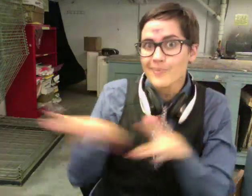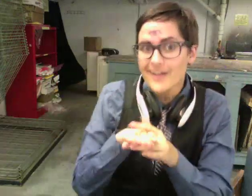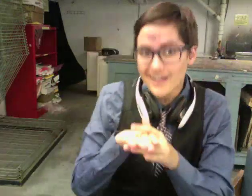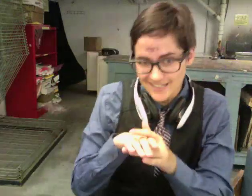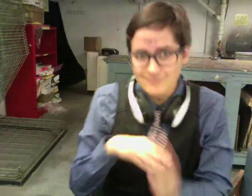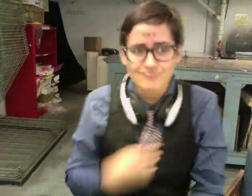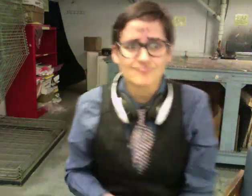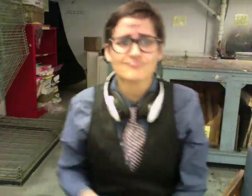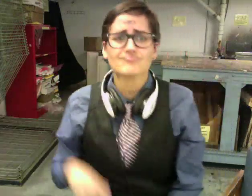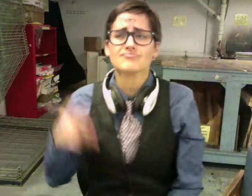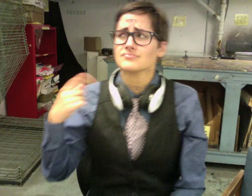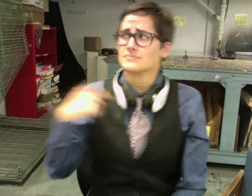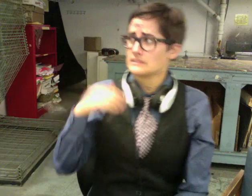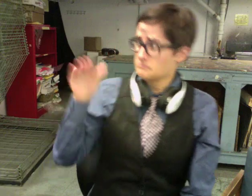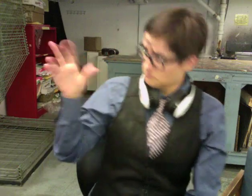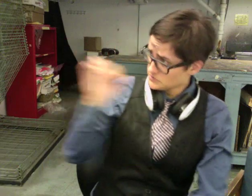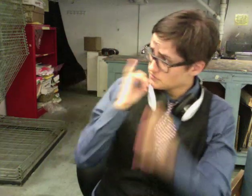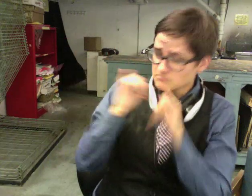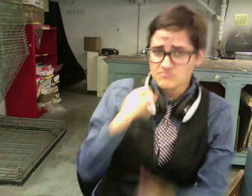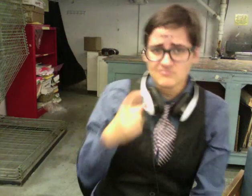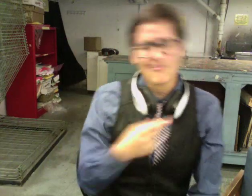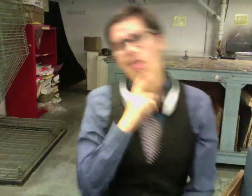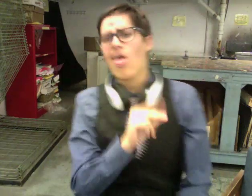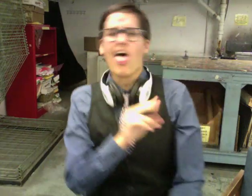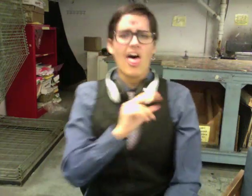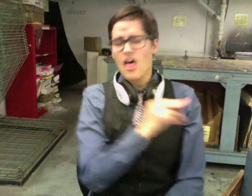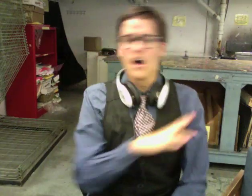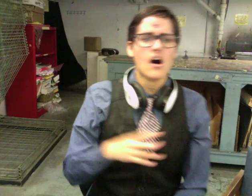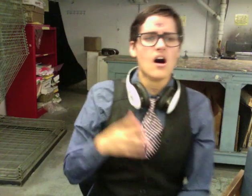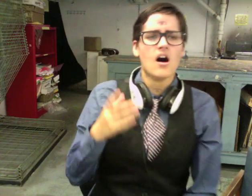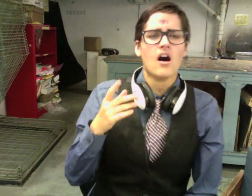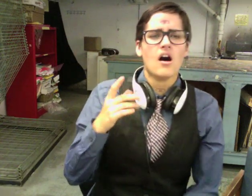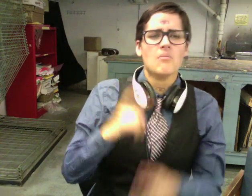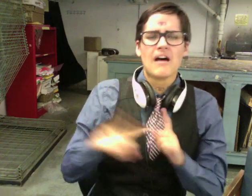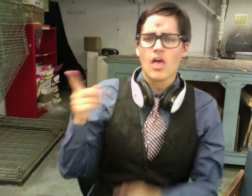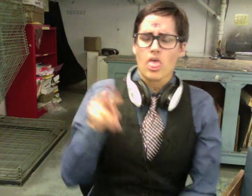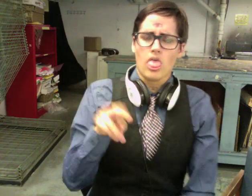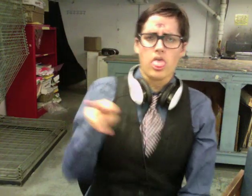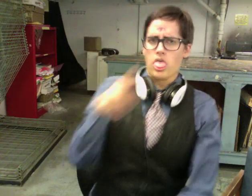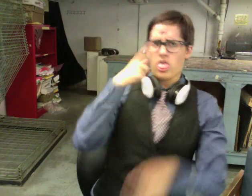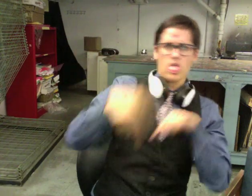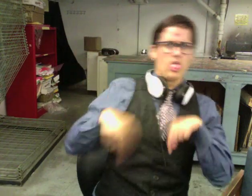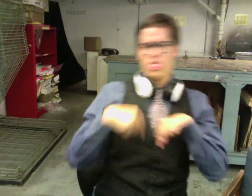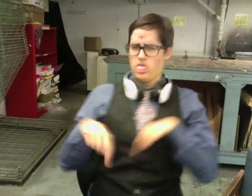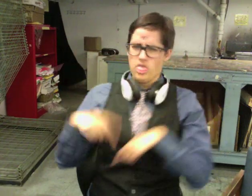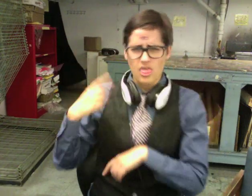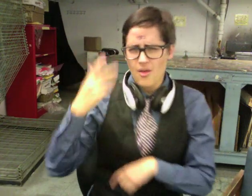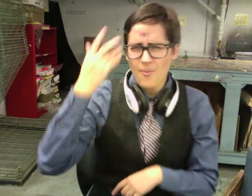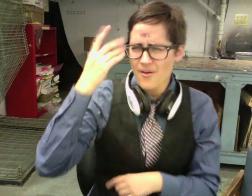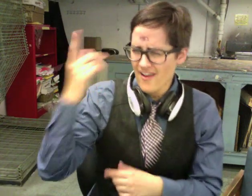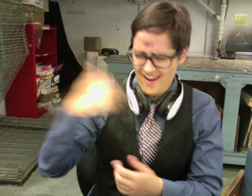to stay for an interview. He had some sort of blinking box in his hand, covered with